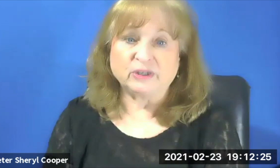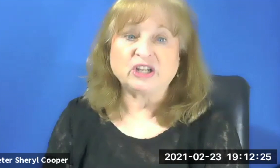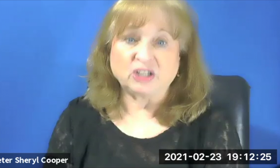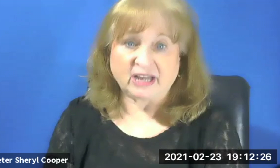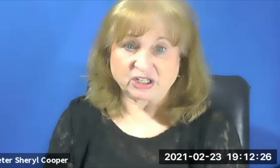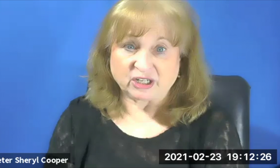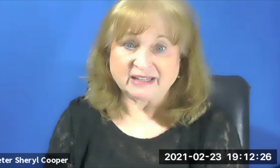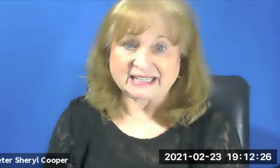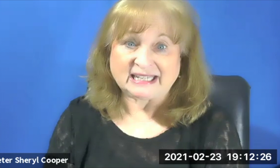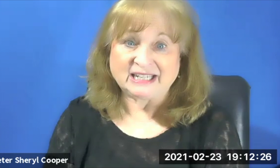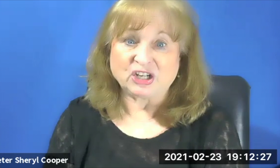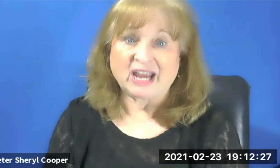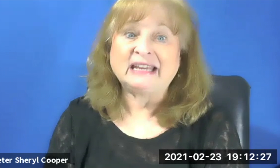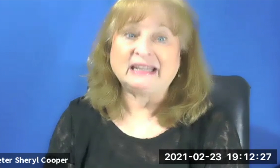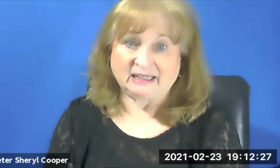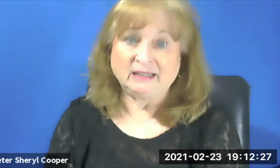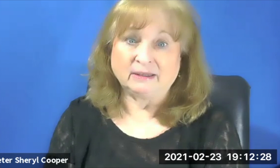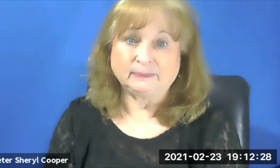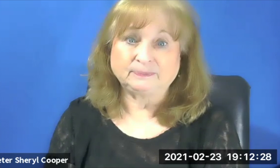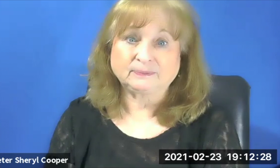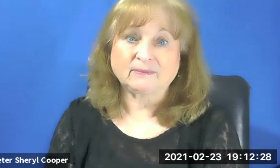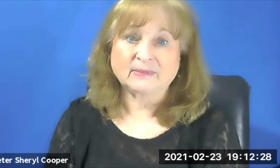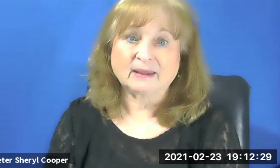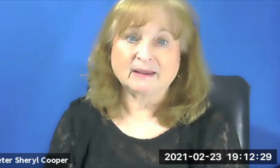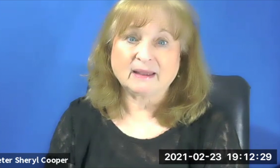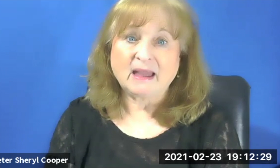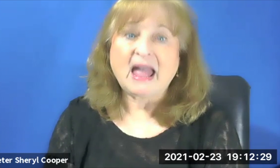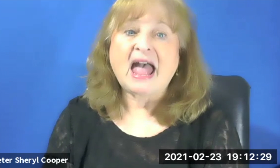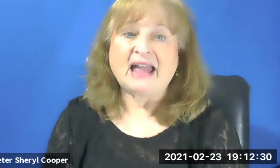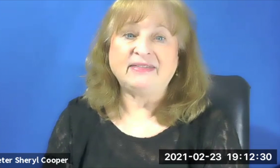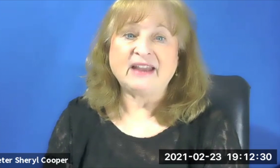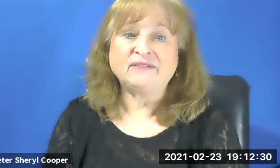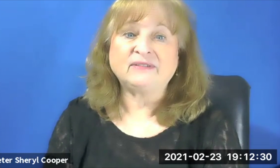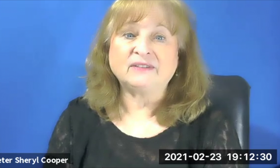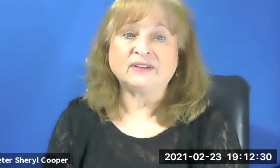education, the CJE. And